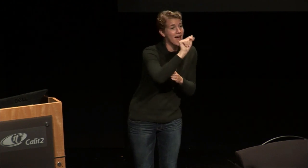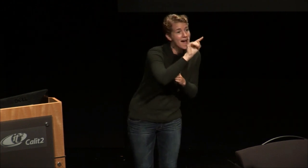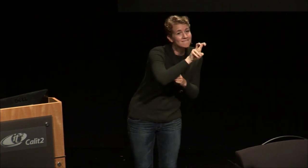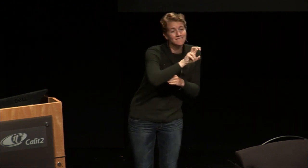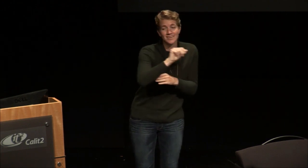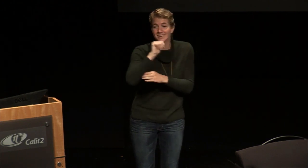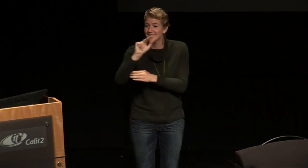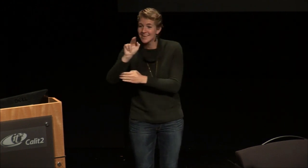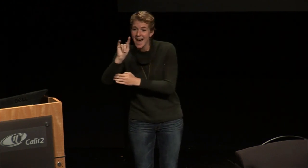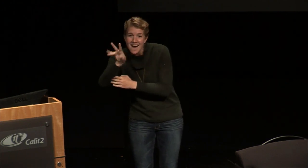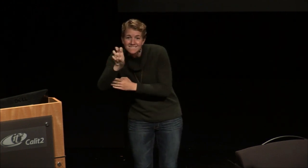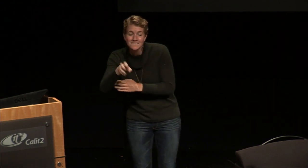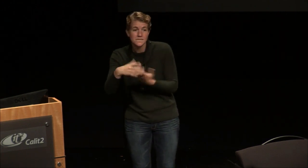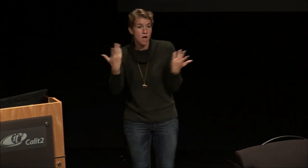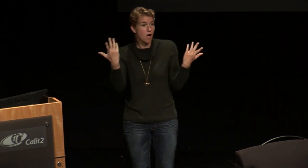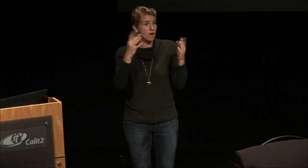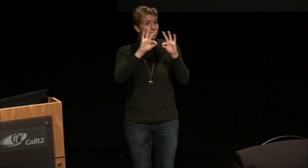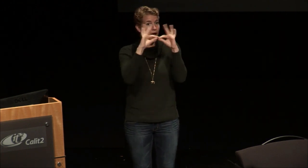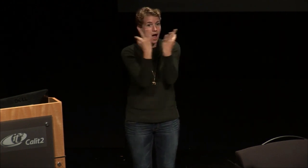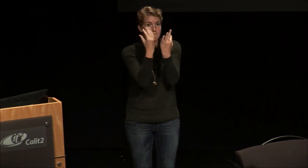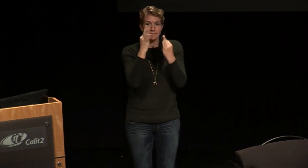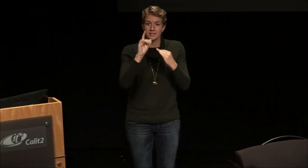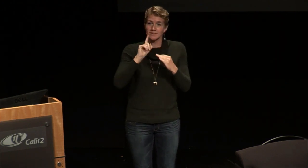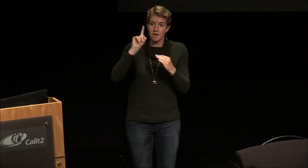hearing, native signers, non-native signers